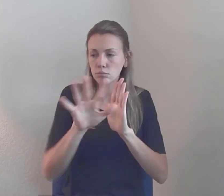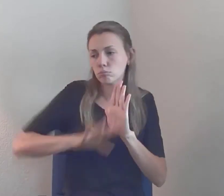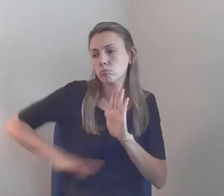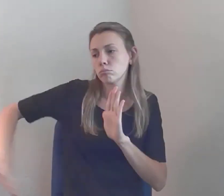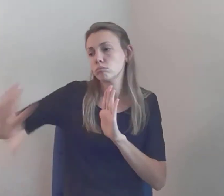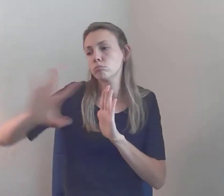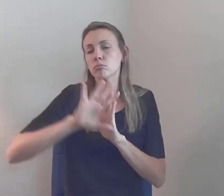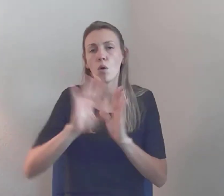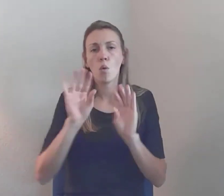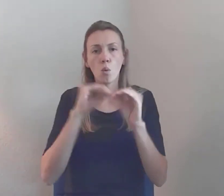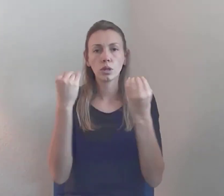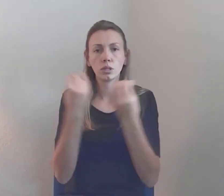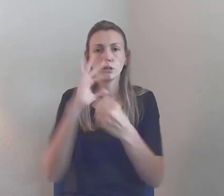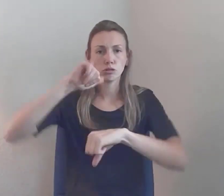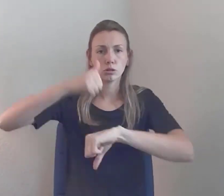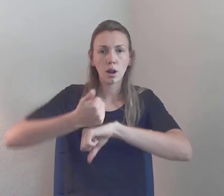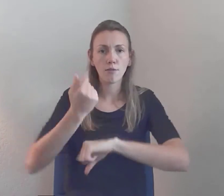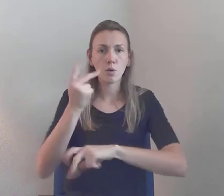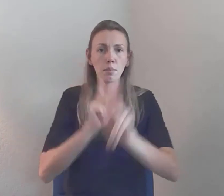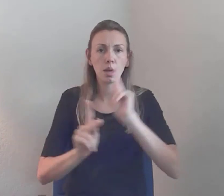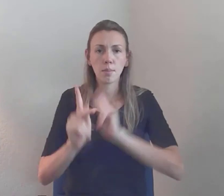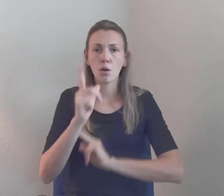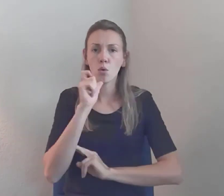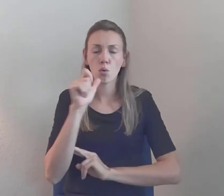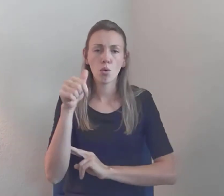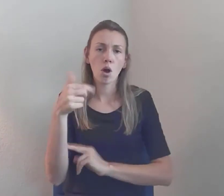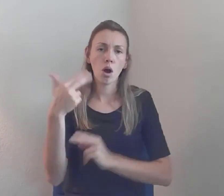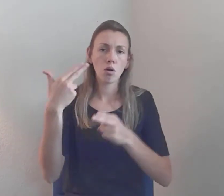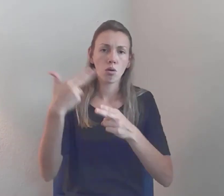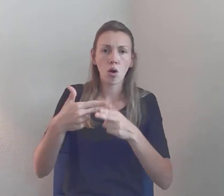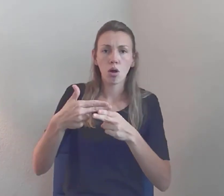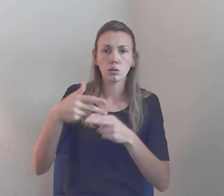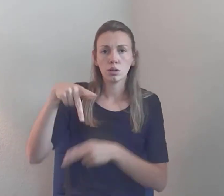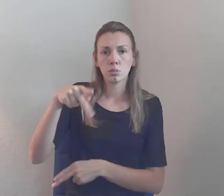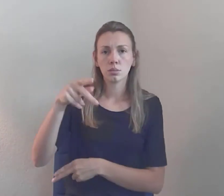or psychiatric survivors... That's the best the term on the East Coast, right?...